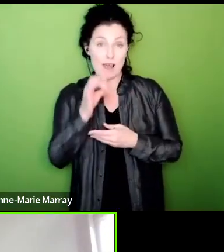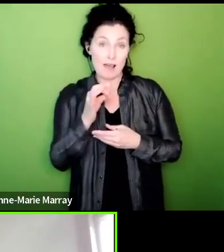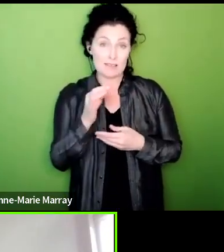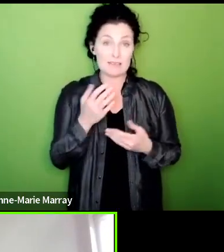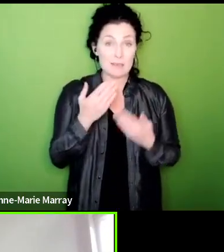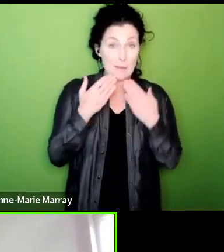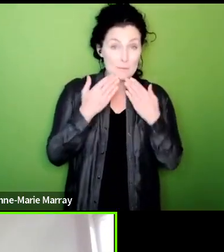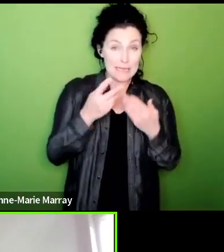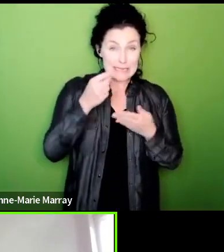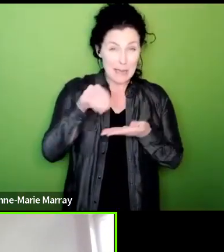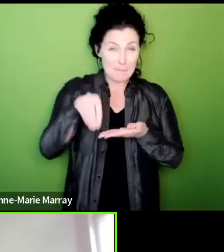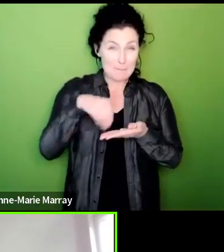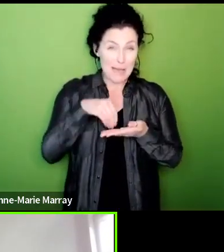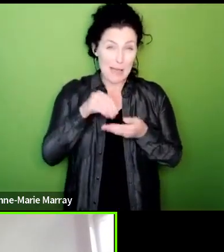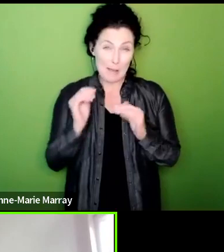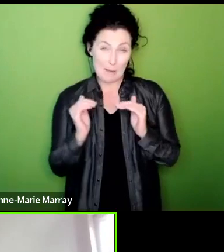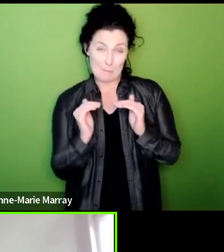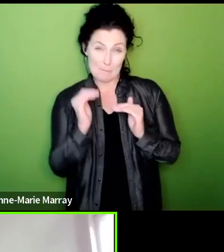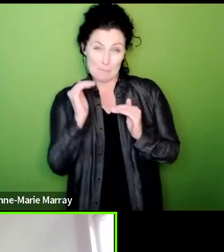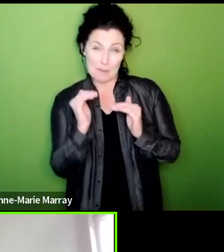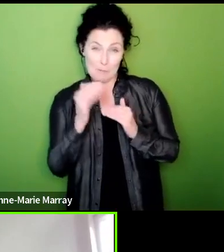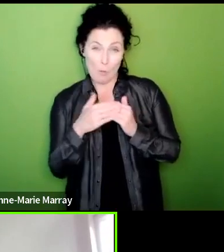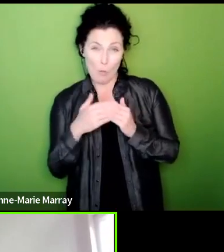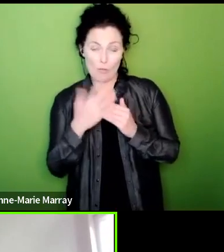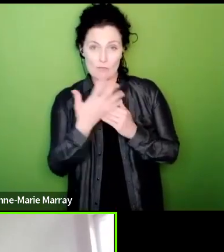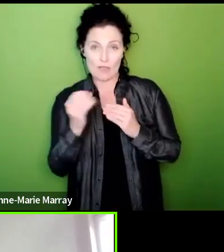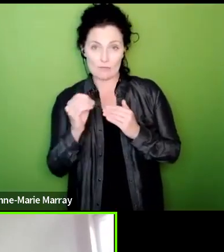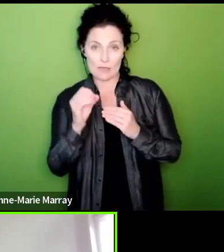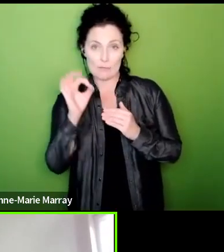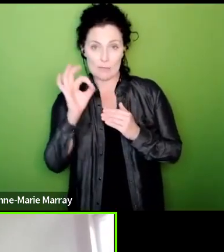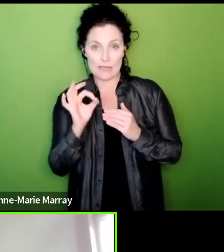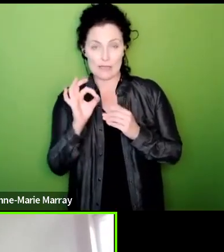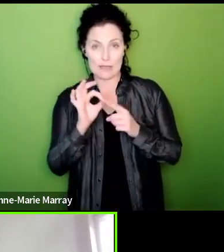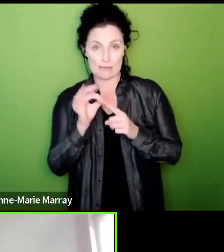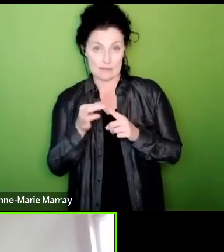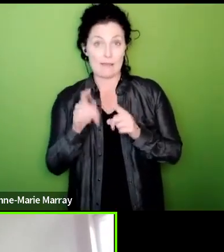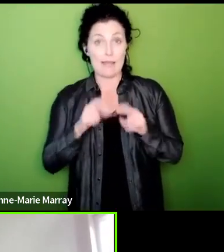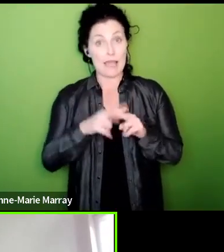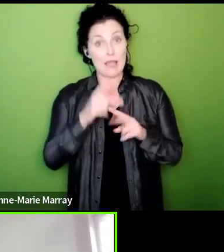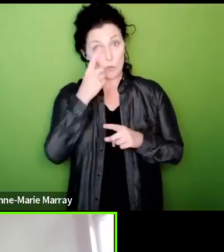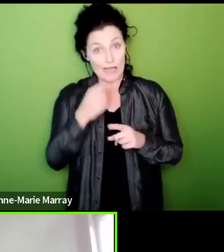colleagues taking action and if all of that's done nobody will lose money for sustained periods of